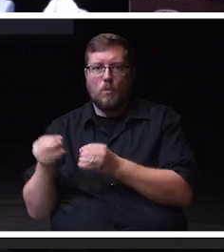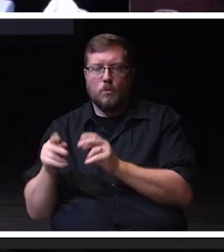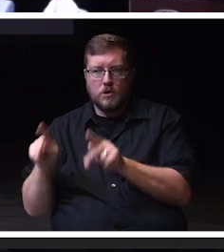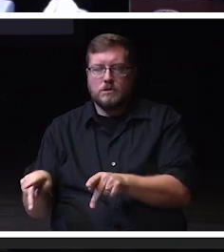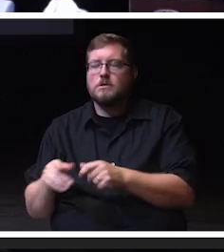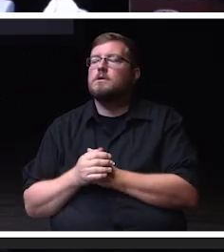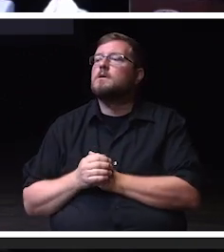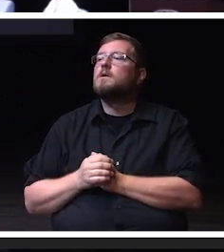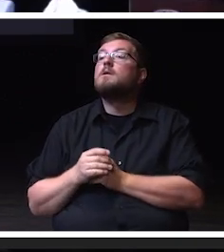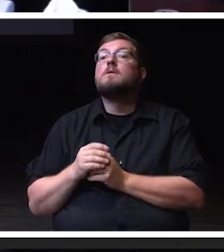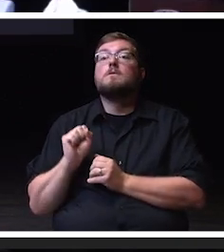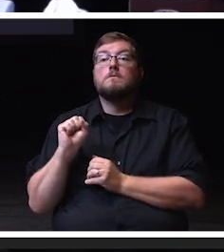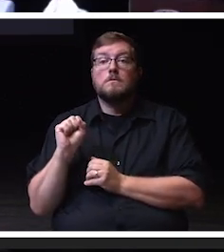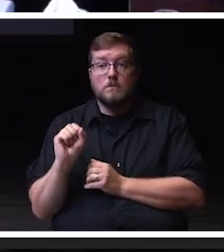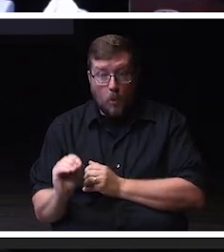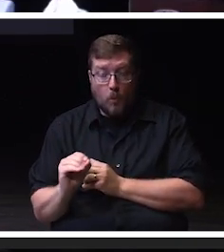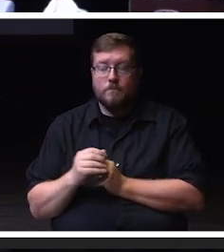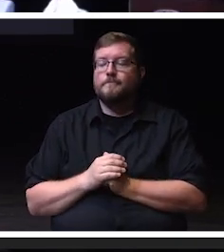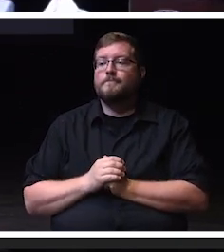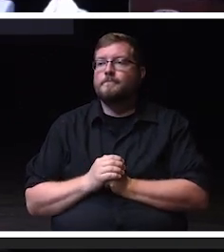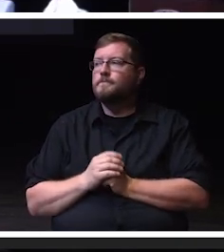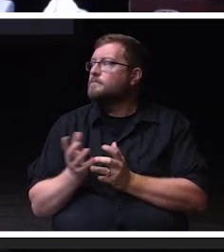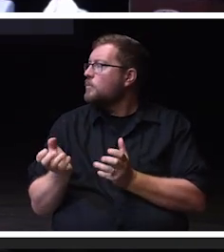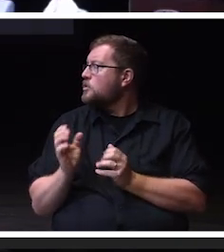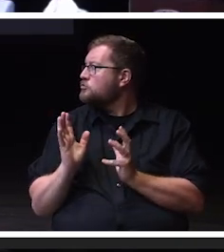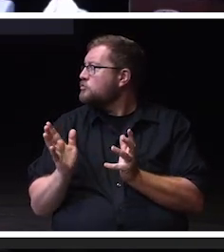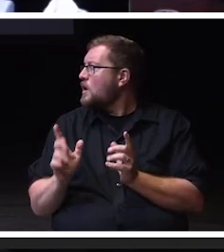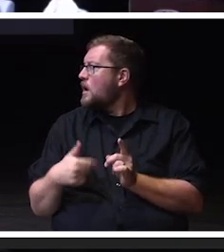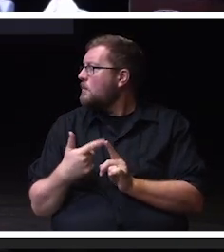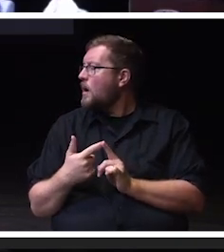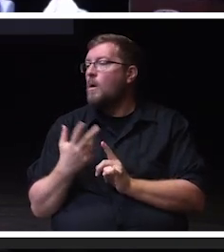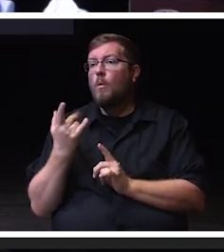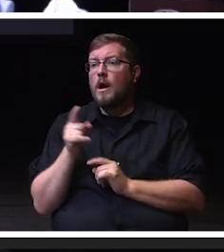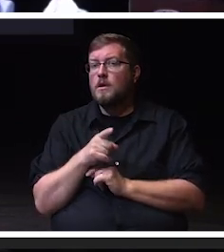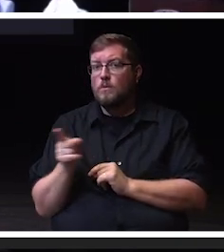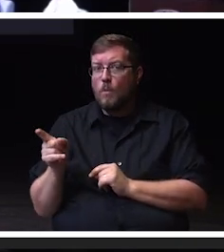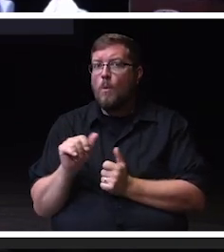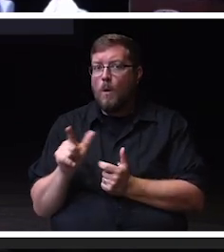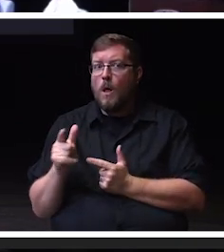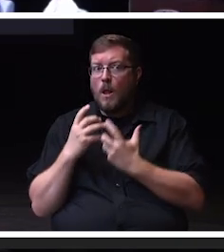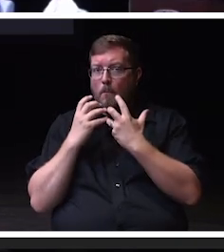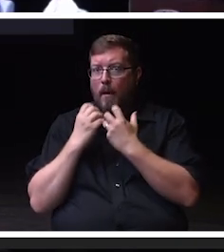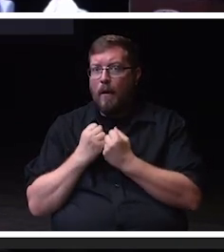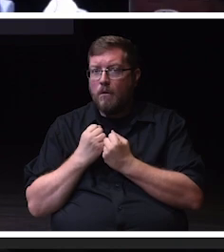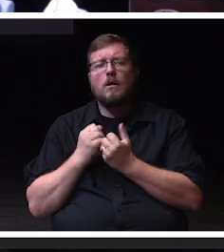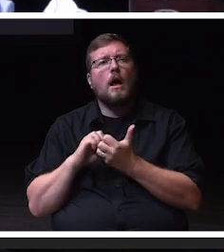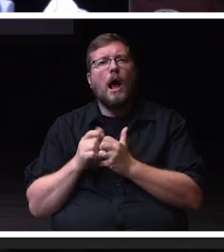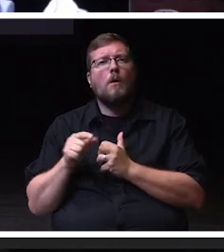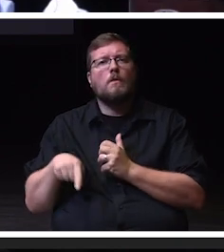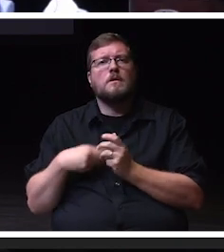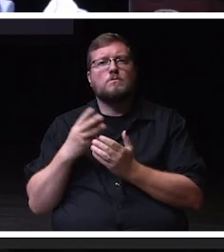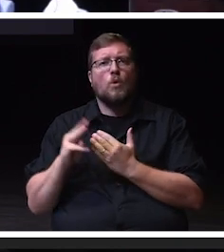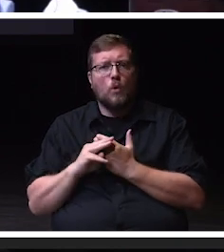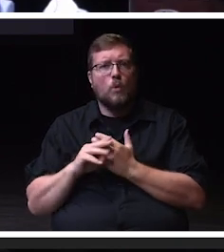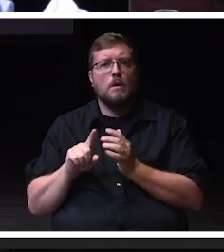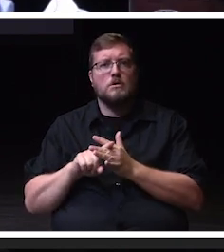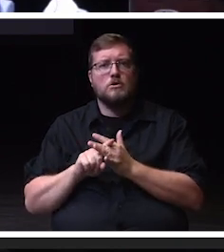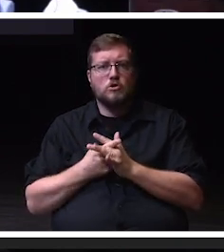So we're going to talk about why you all matter and how we got started with our U Matter campaign.